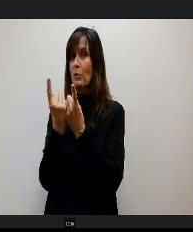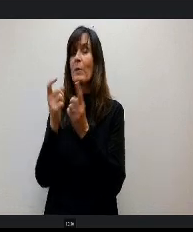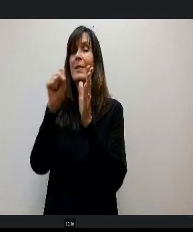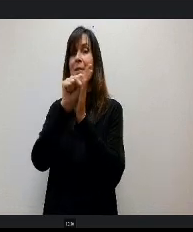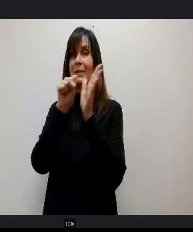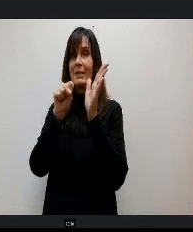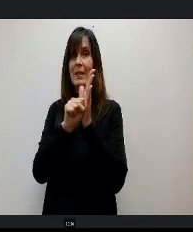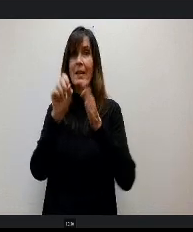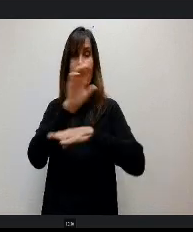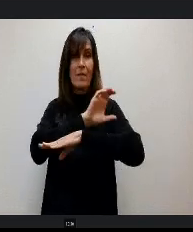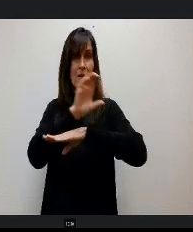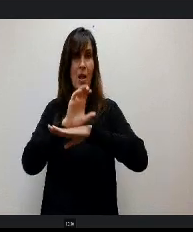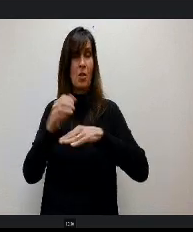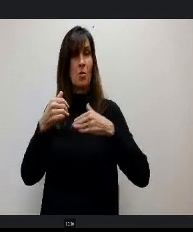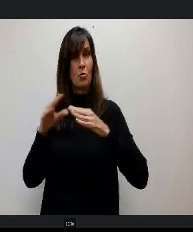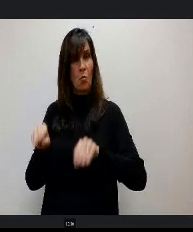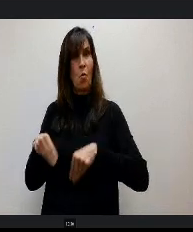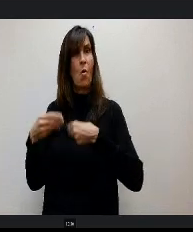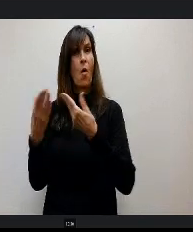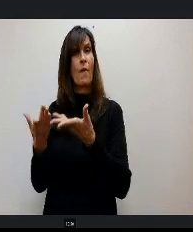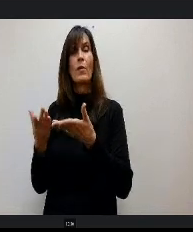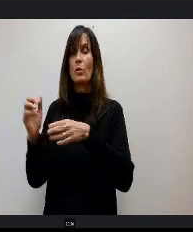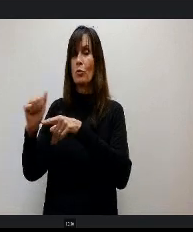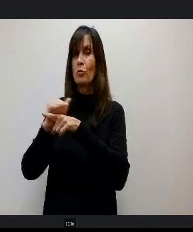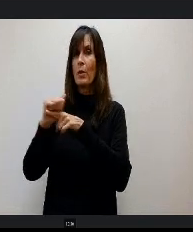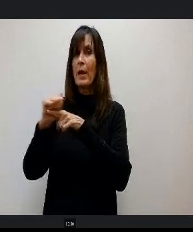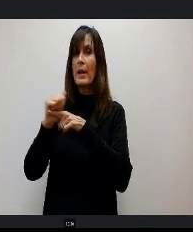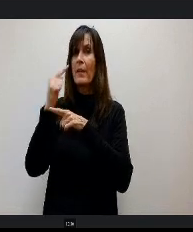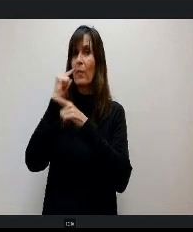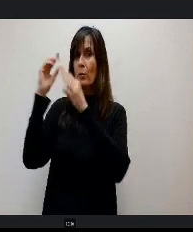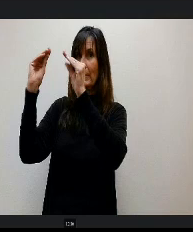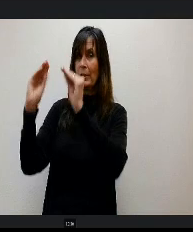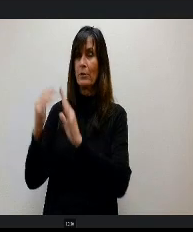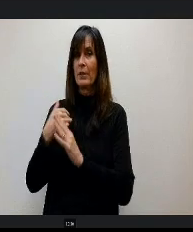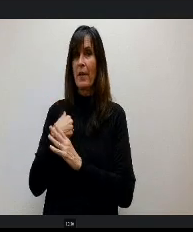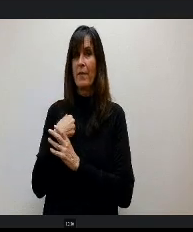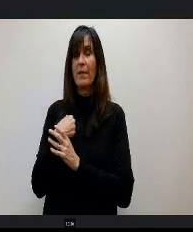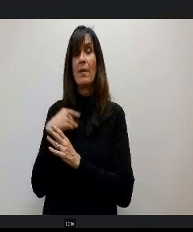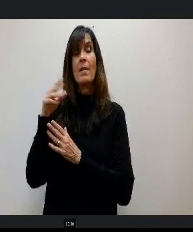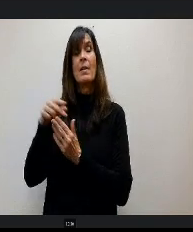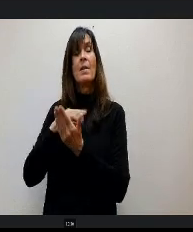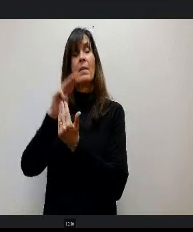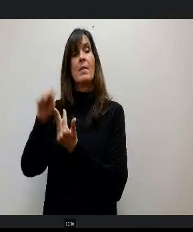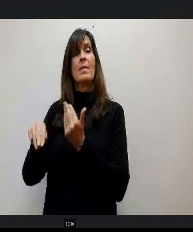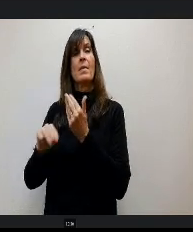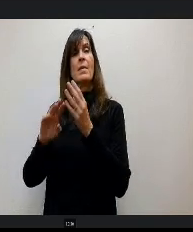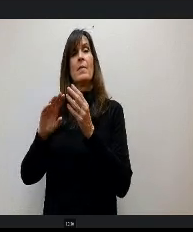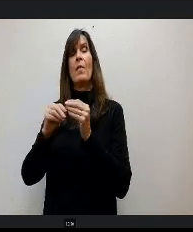Colorado to offer such trainings to its teachers. This program involves hours of graduate level